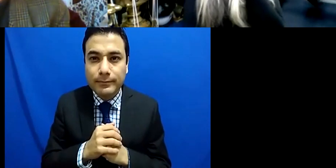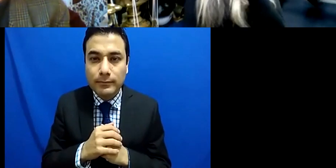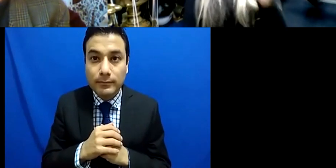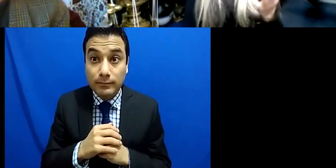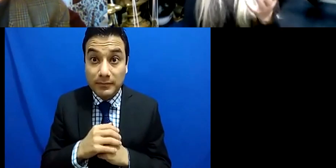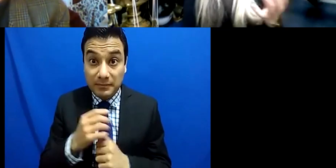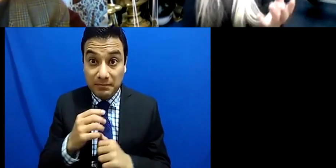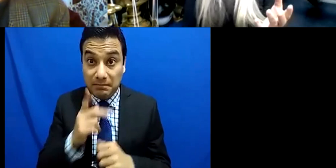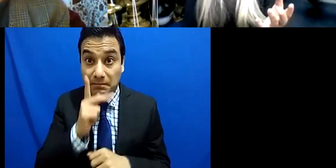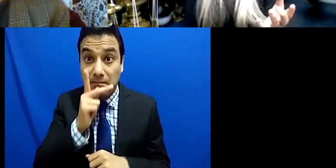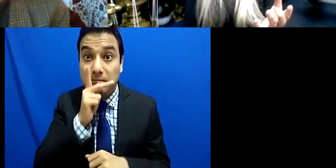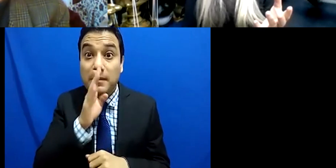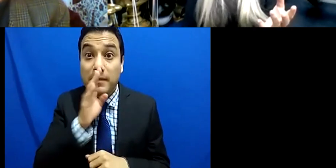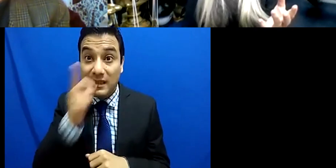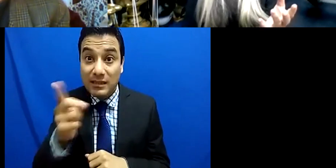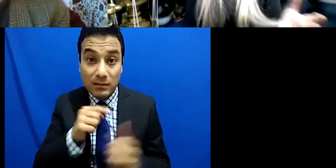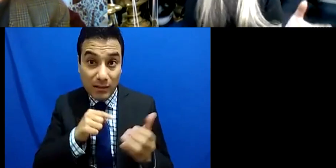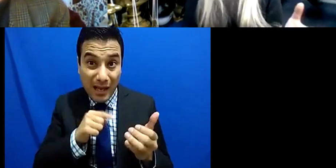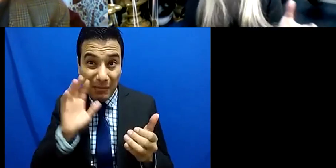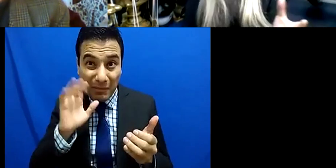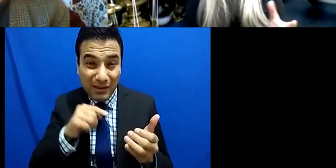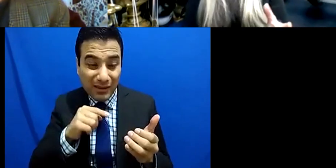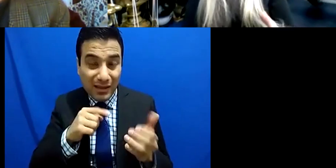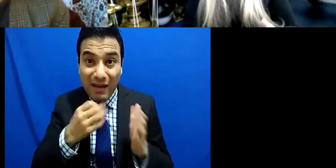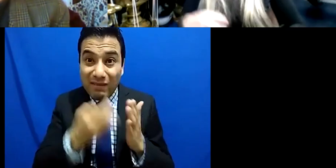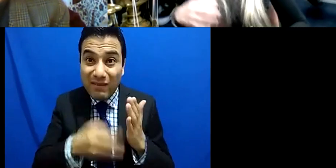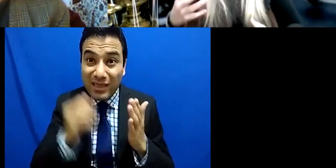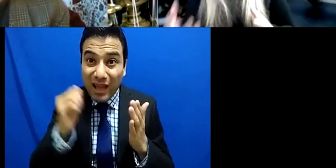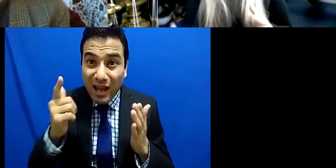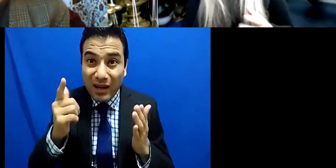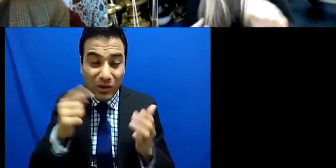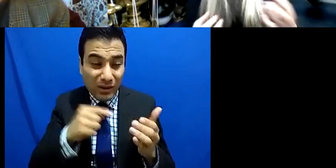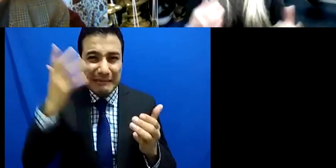you quite you know the same way because you have a leg missing or you're blind or you're deaf